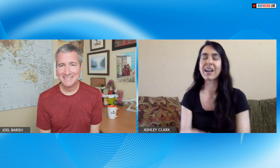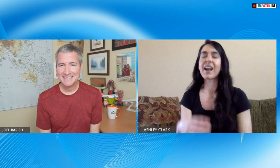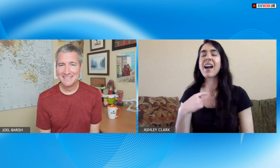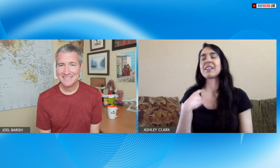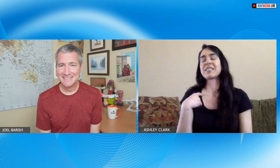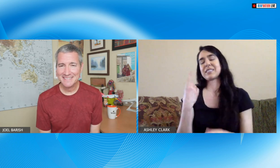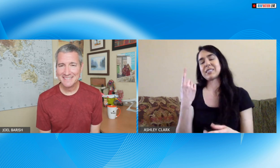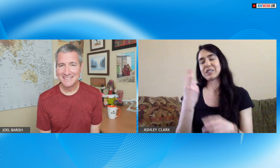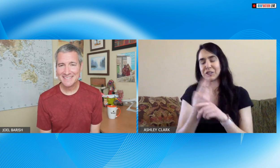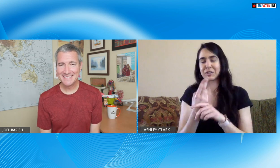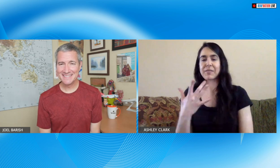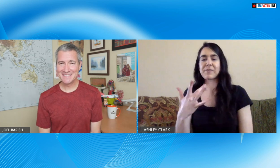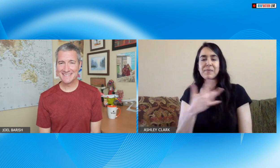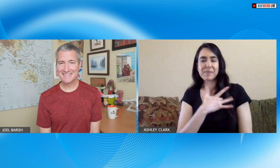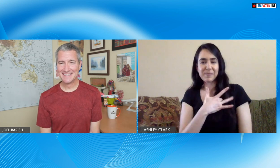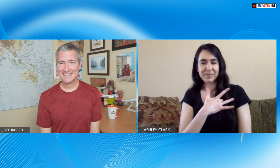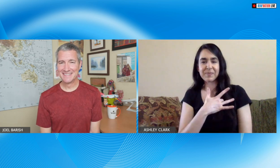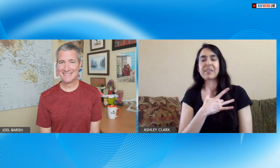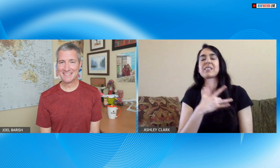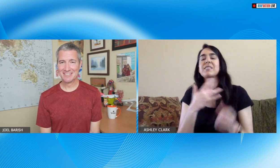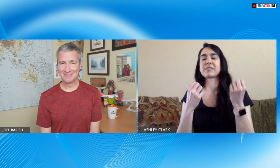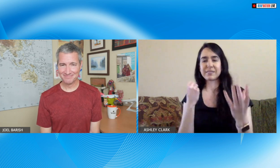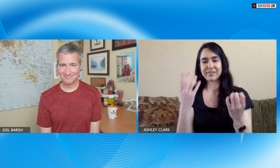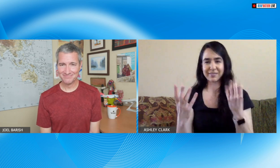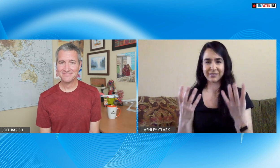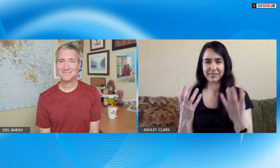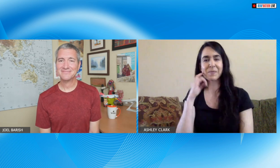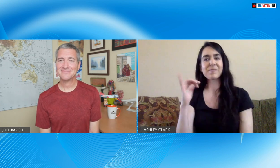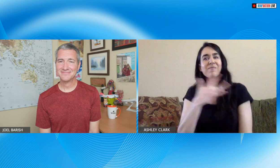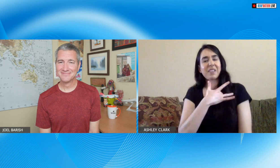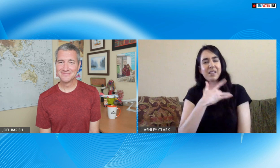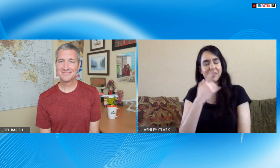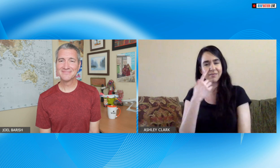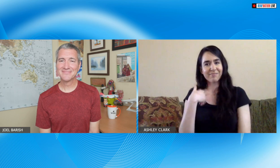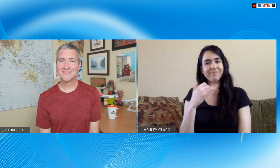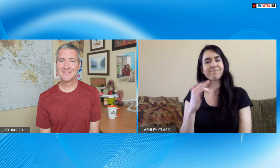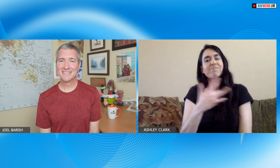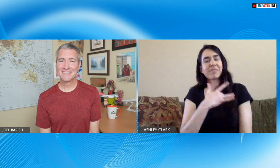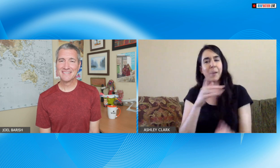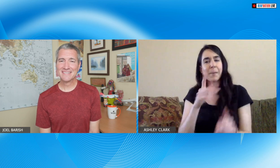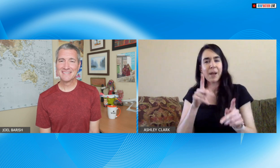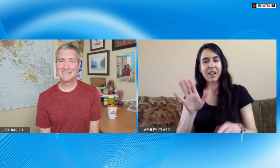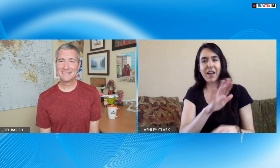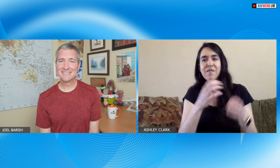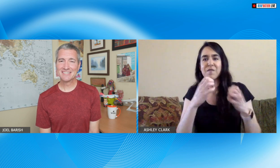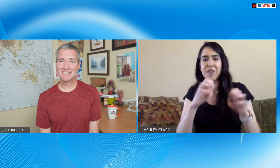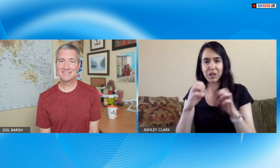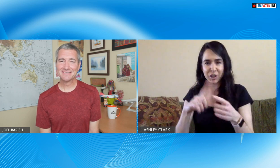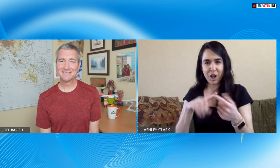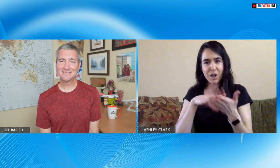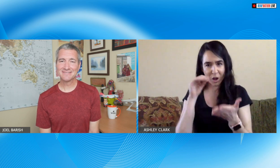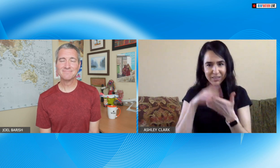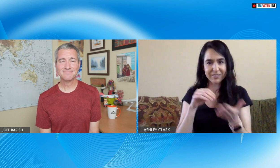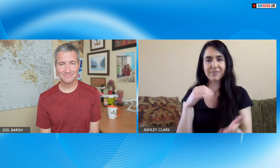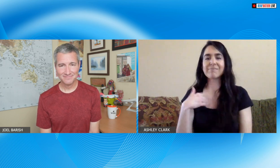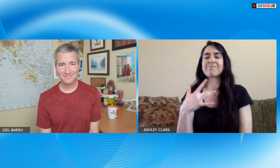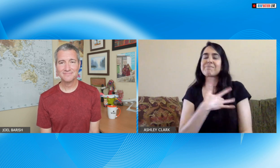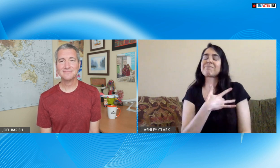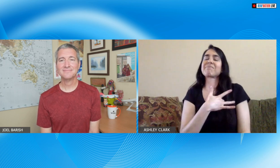that said how does it spoken well this is the sign and I use this because I was